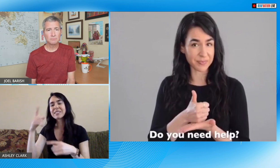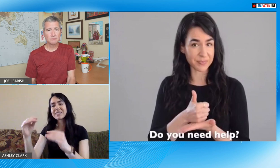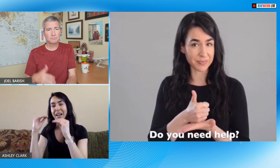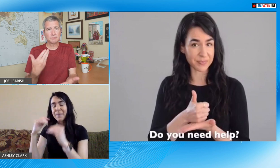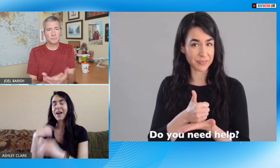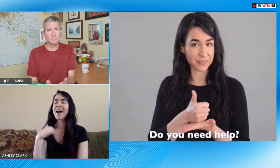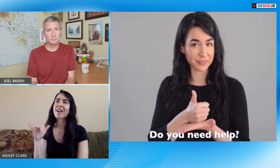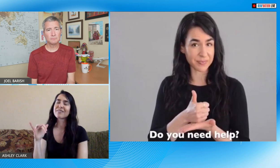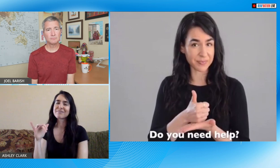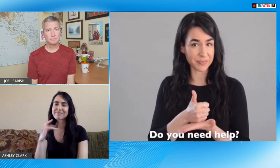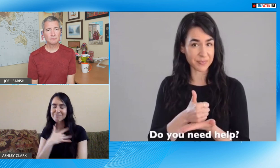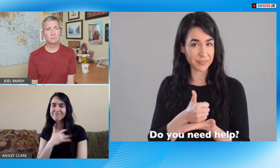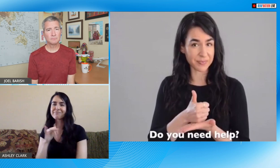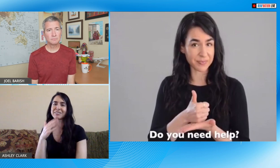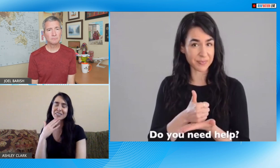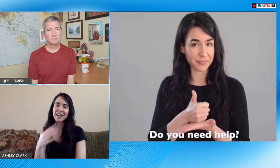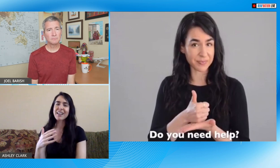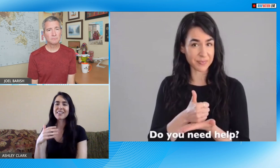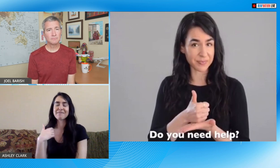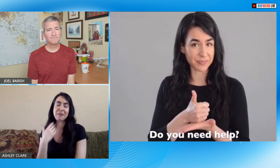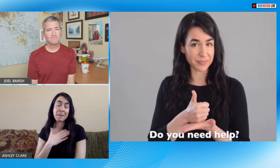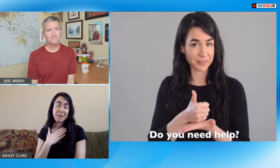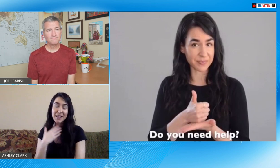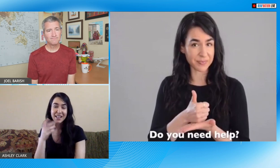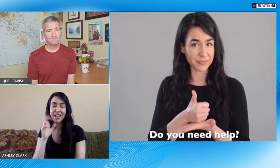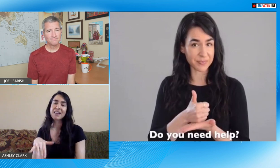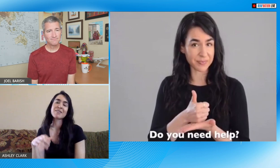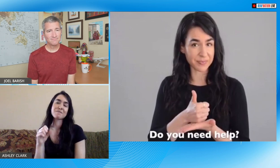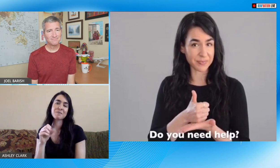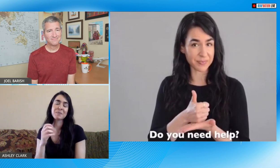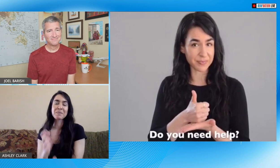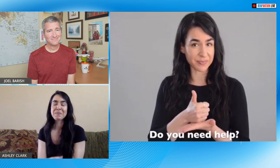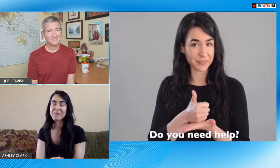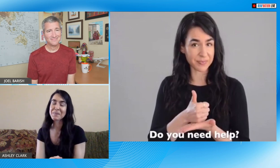when they start their ASL 1 class they're way ahead of the curve because